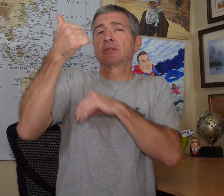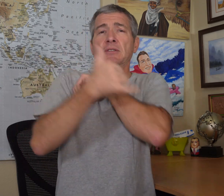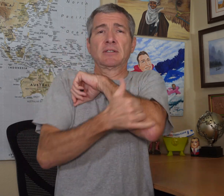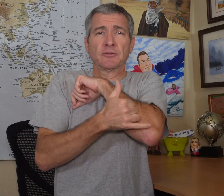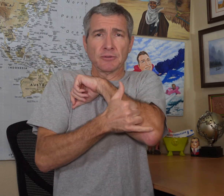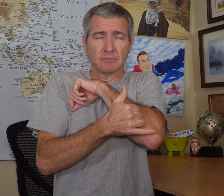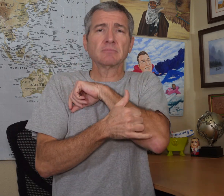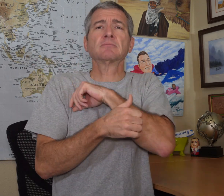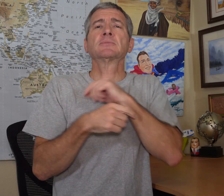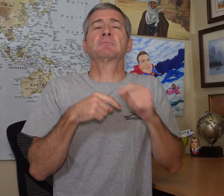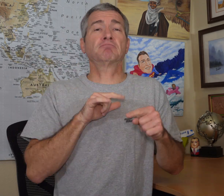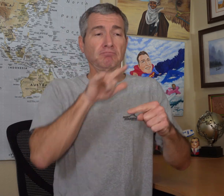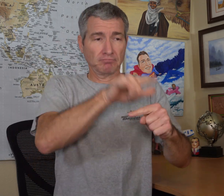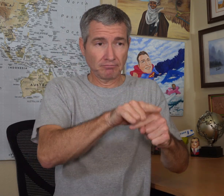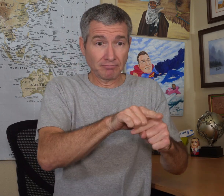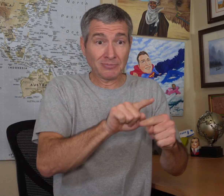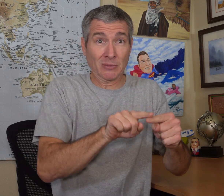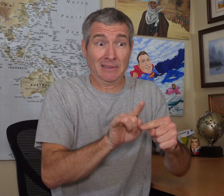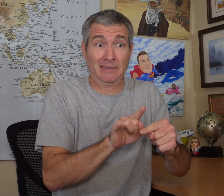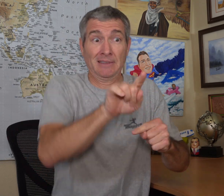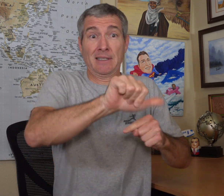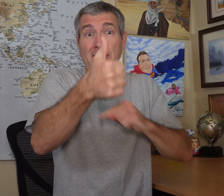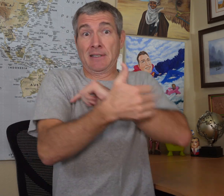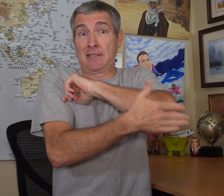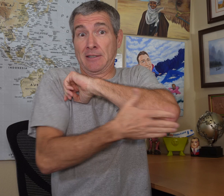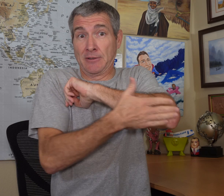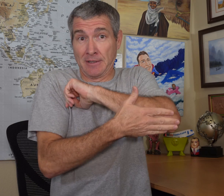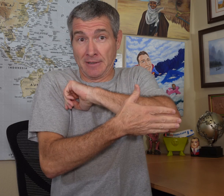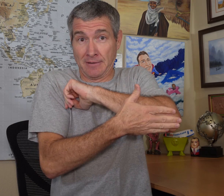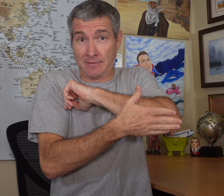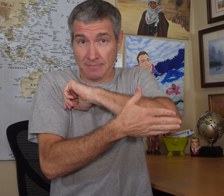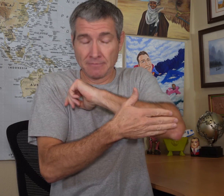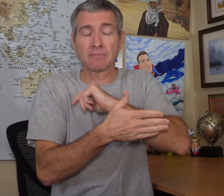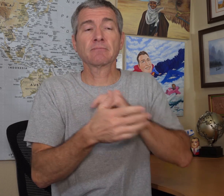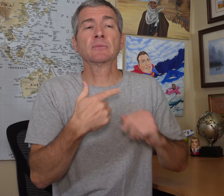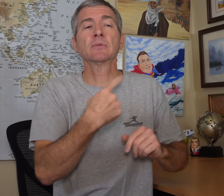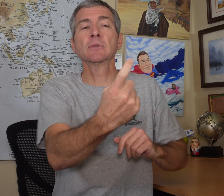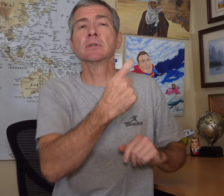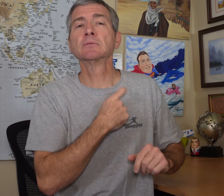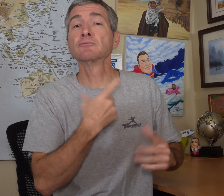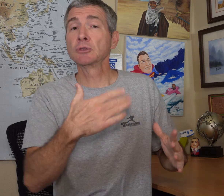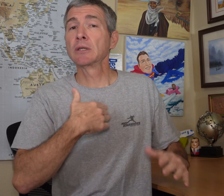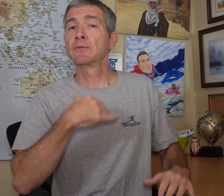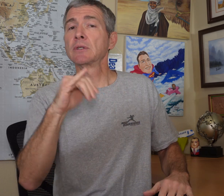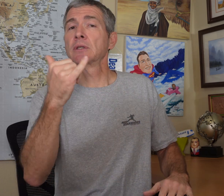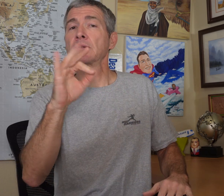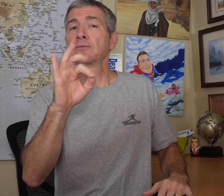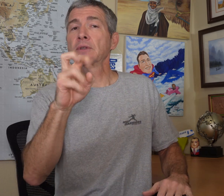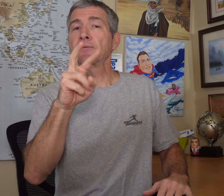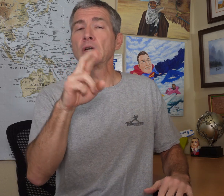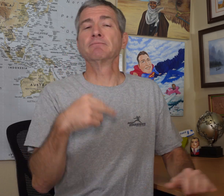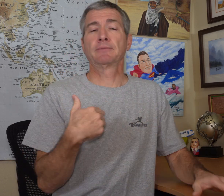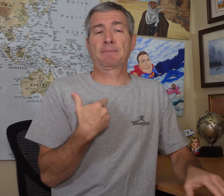When I travel to another country and going another country. The border customs staff would ask me if I took a yellow fever vaccination certificate.